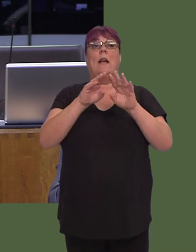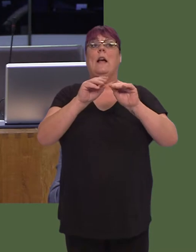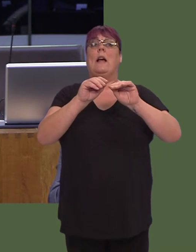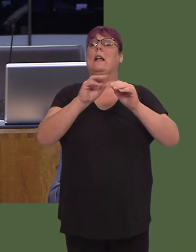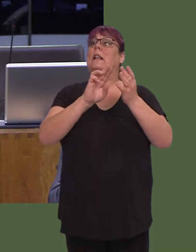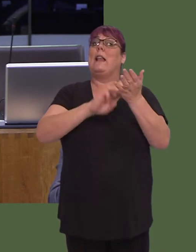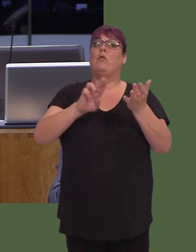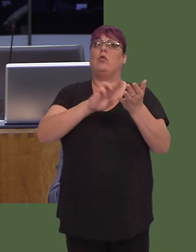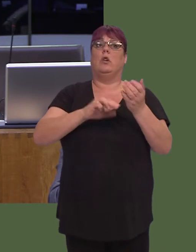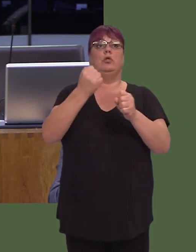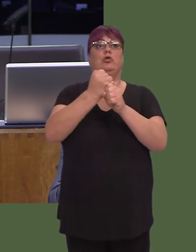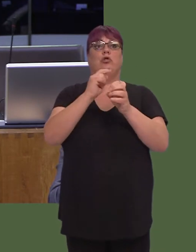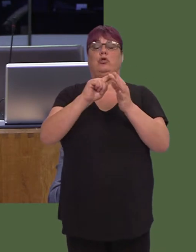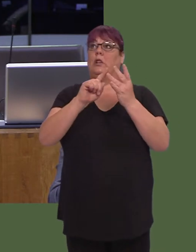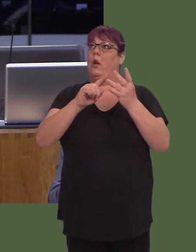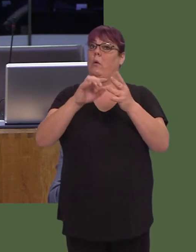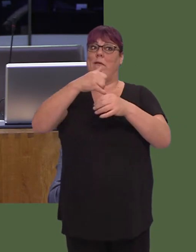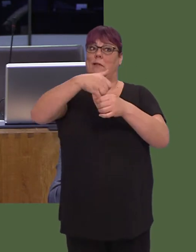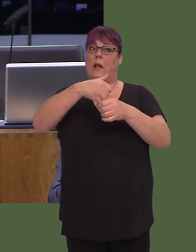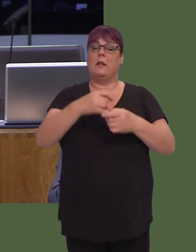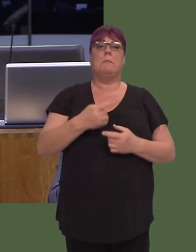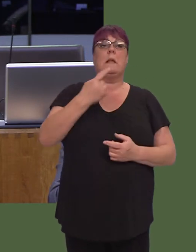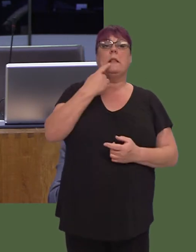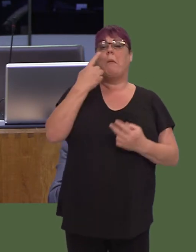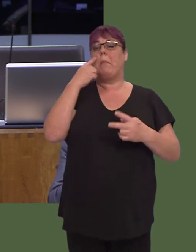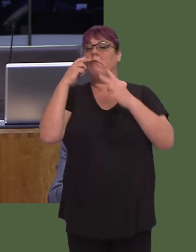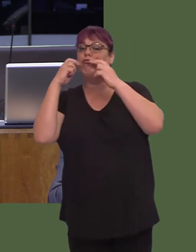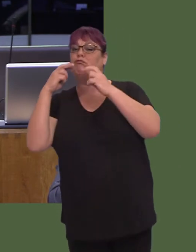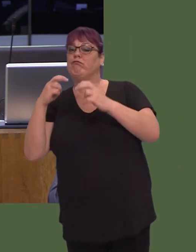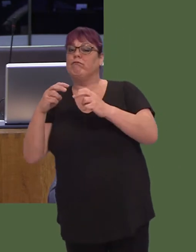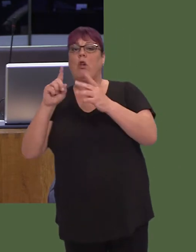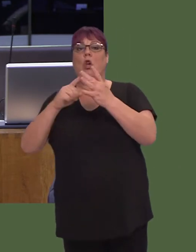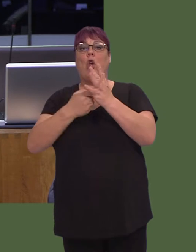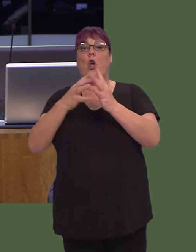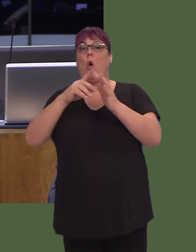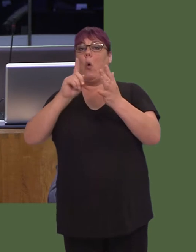I quote, 'But a recent analysis of the Irwell system in the north-west of England found